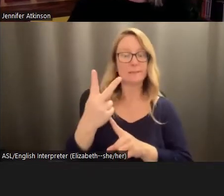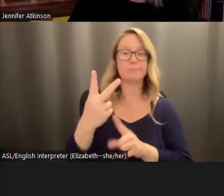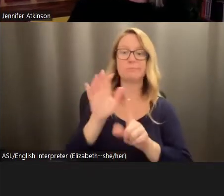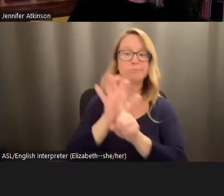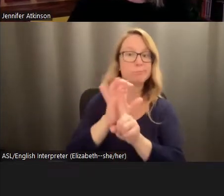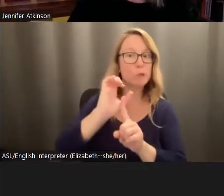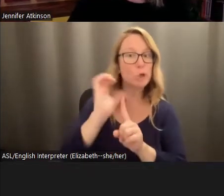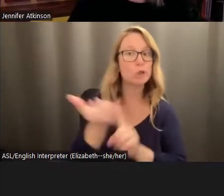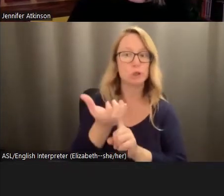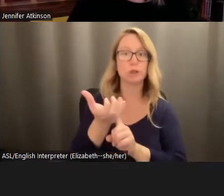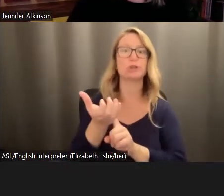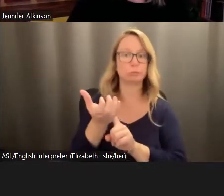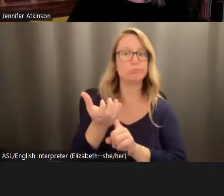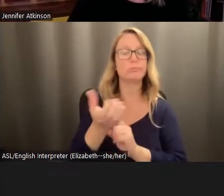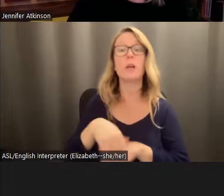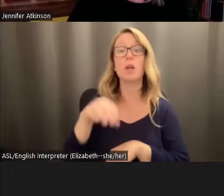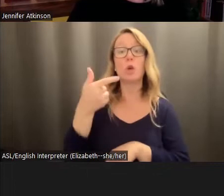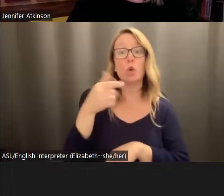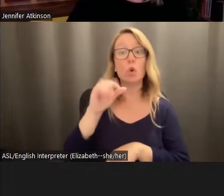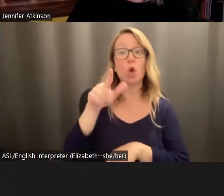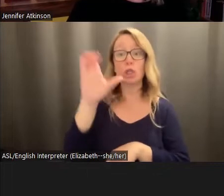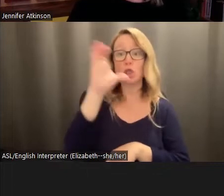as well. Google searches for the term climate anxiety were up